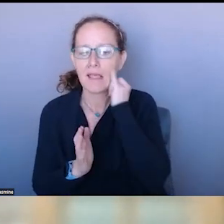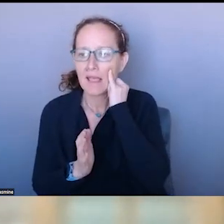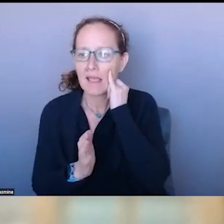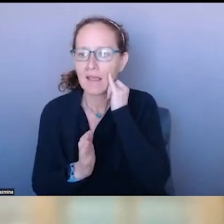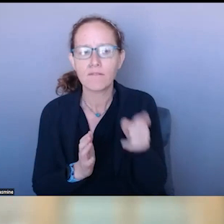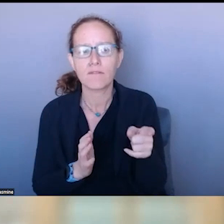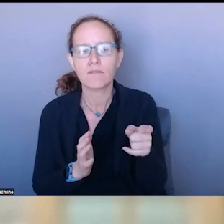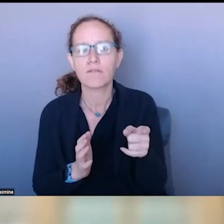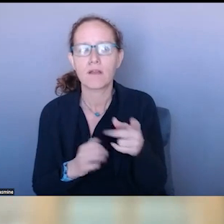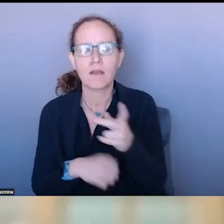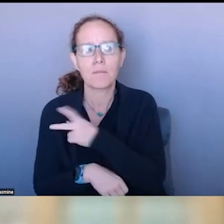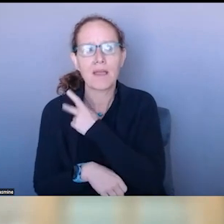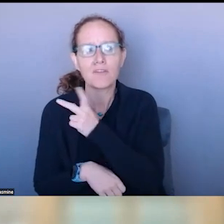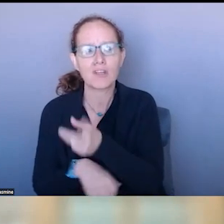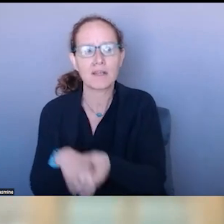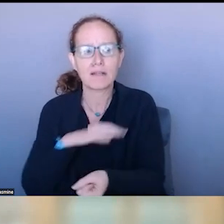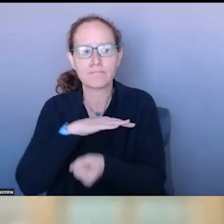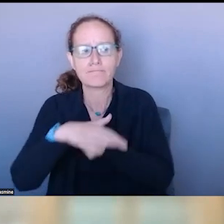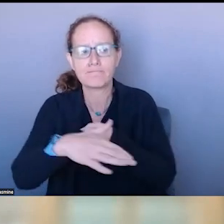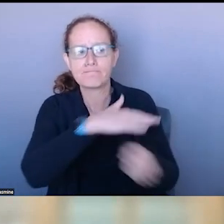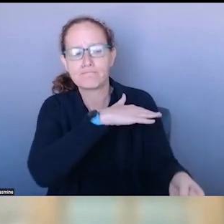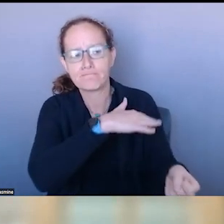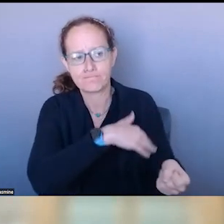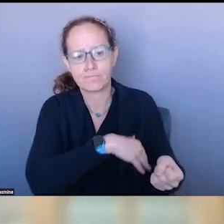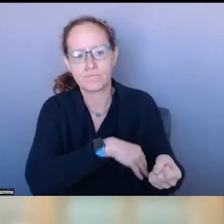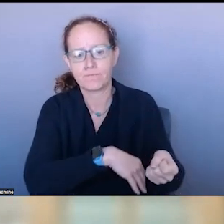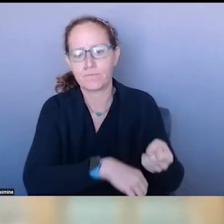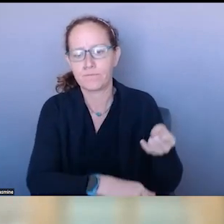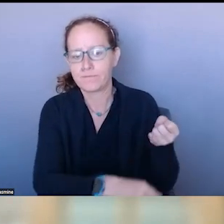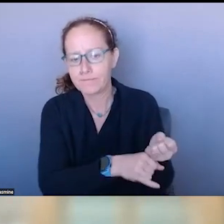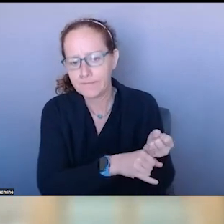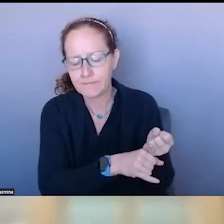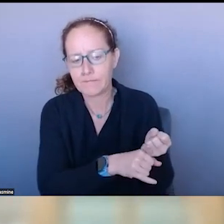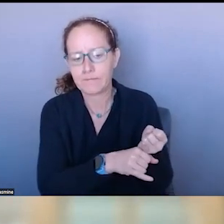PATIENTS? IF SOMEONE COMES IN WITH A